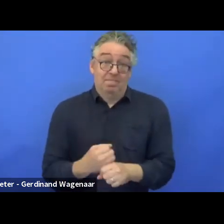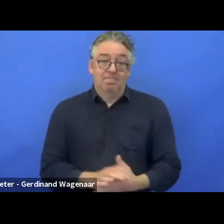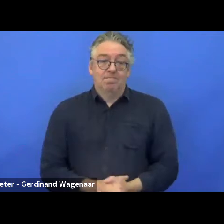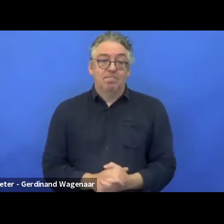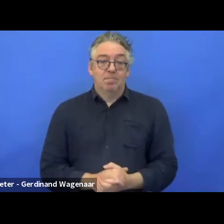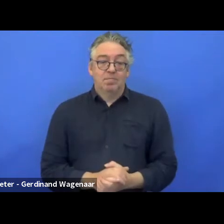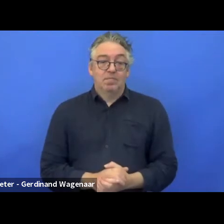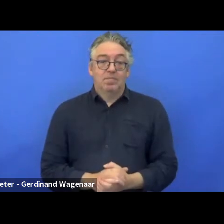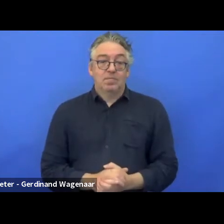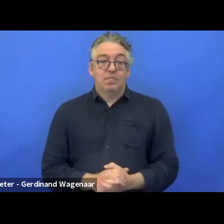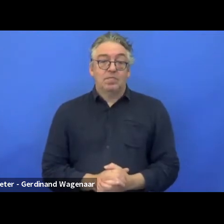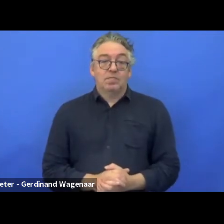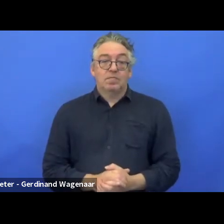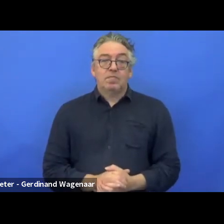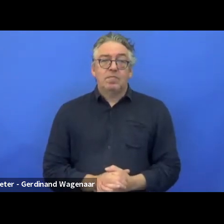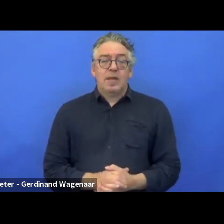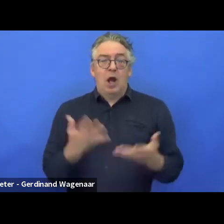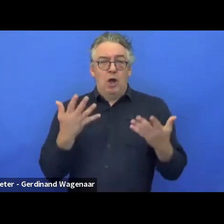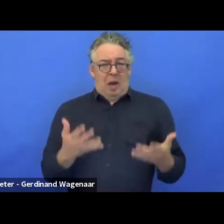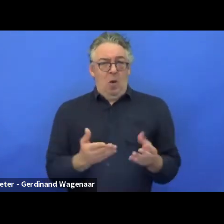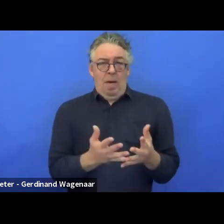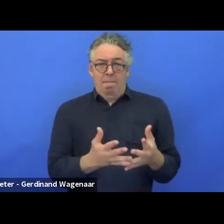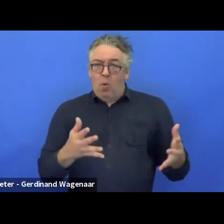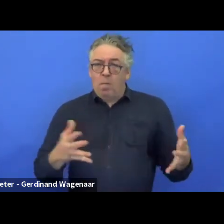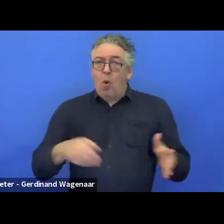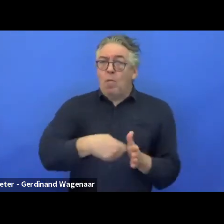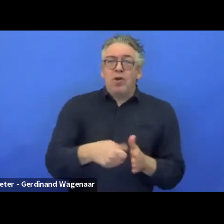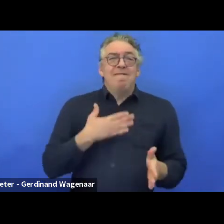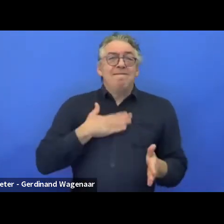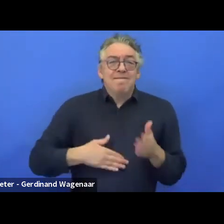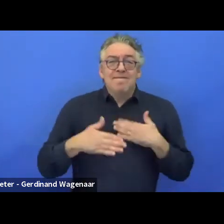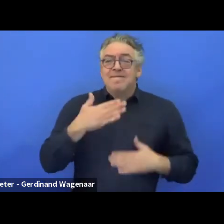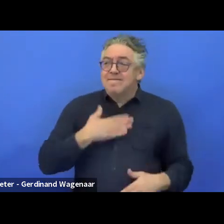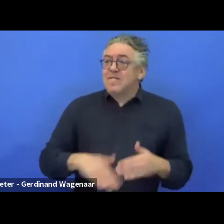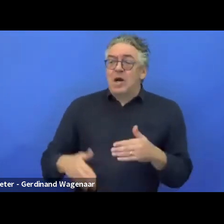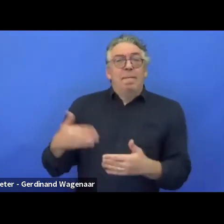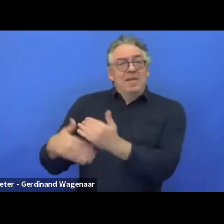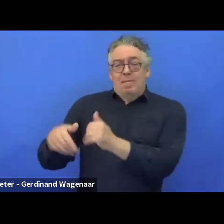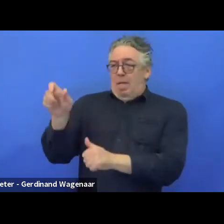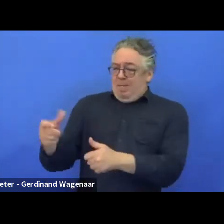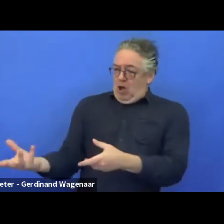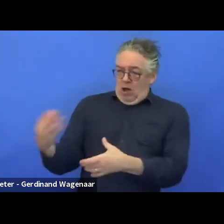Why projects for people with disabilities? For many reasons. Firstly, because of demographics.